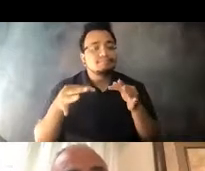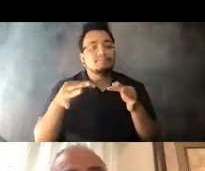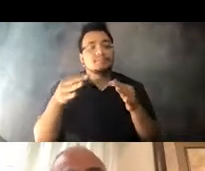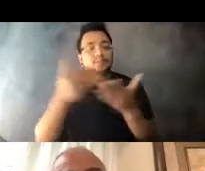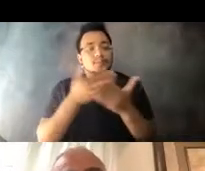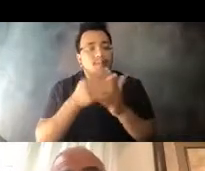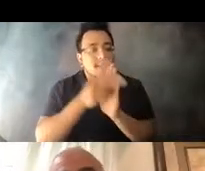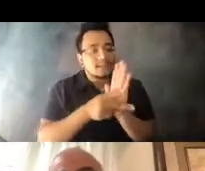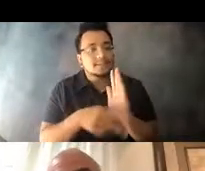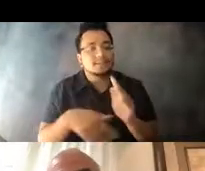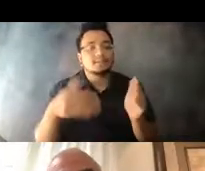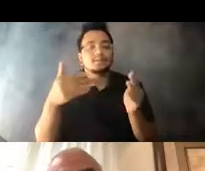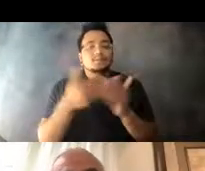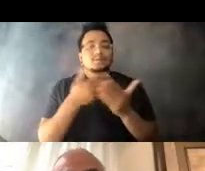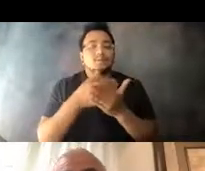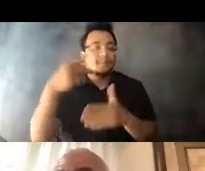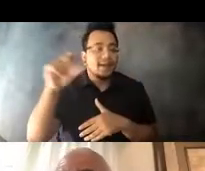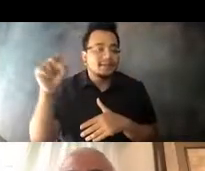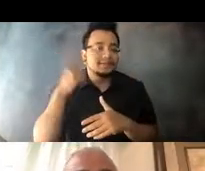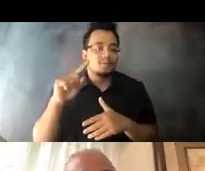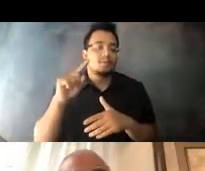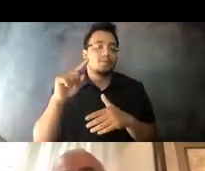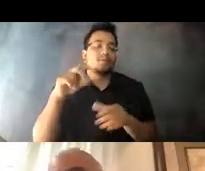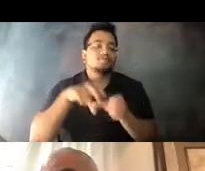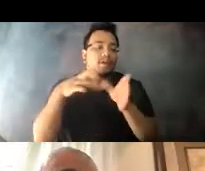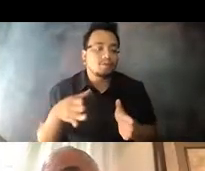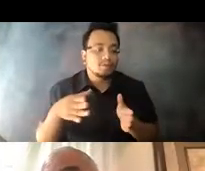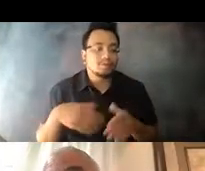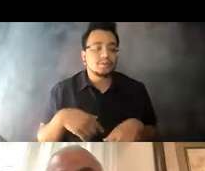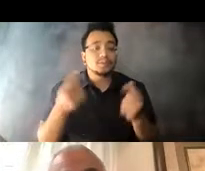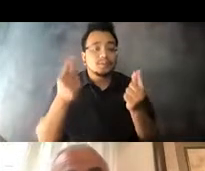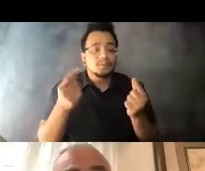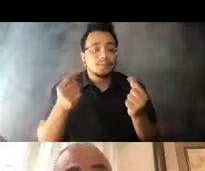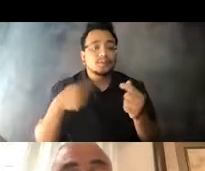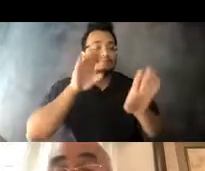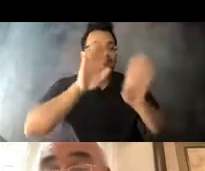14:39:39 And we've made this information available at stations, on vehicles, and across all digital